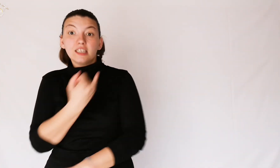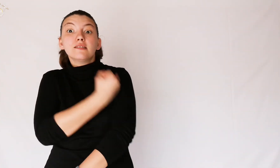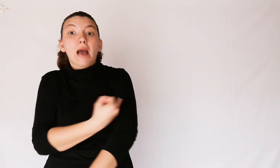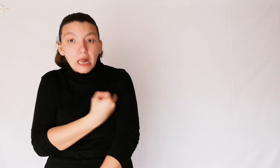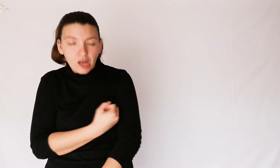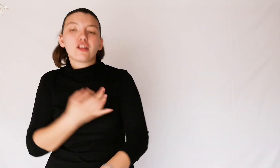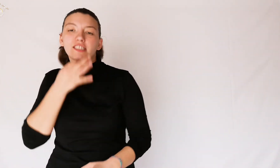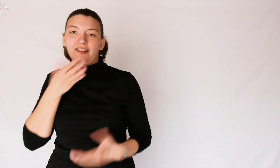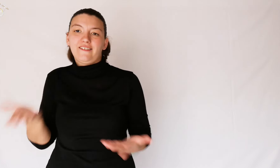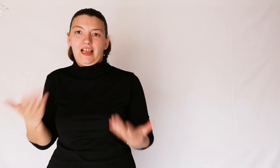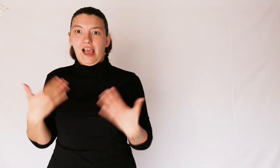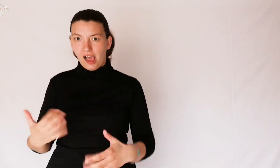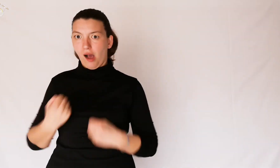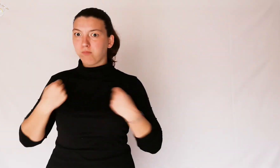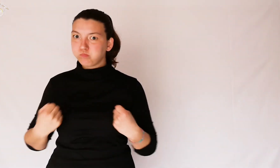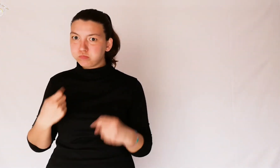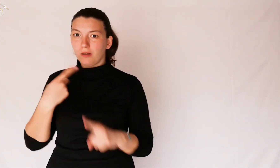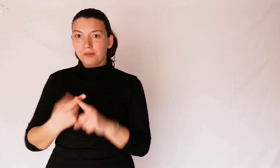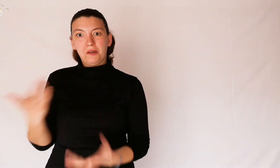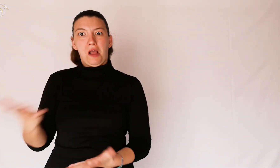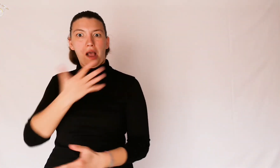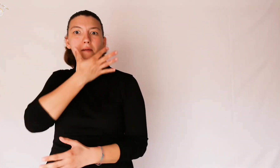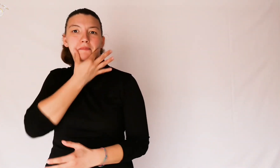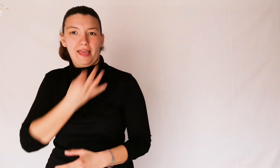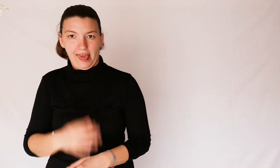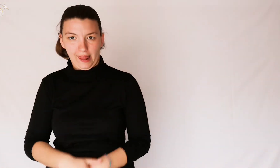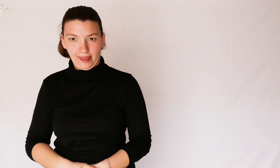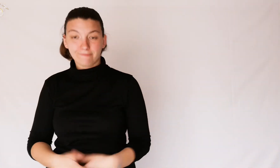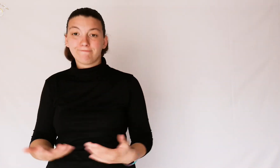if it does then it is and in this way it is considered beautiful.